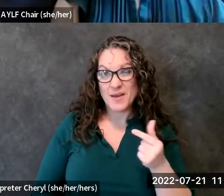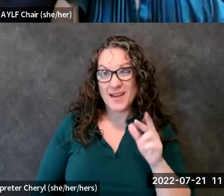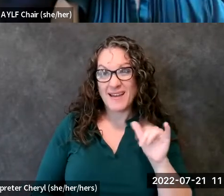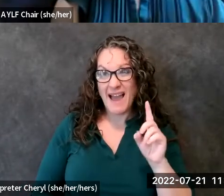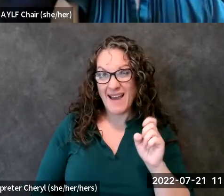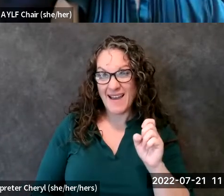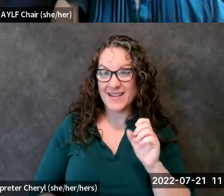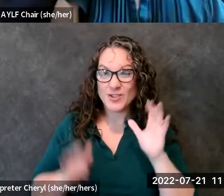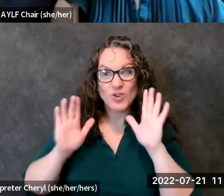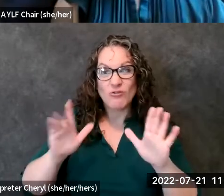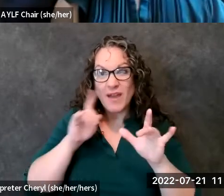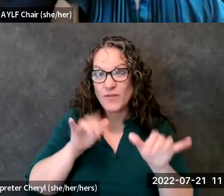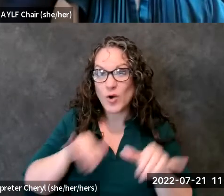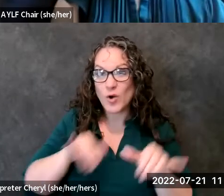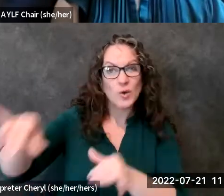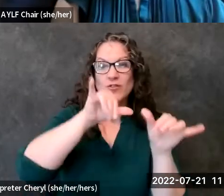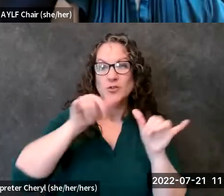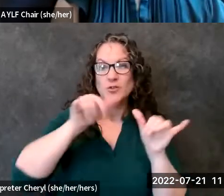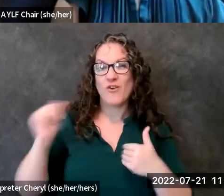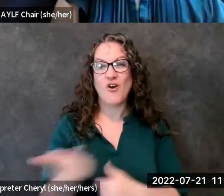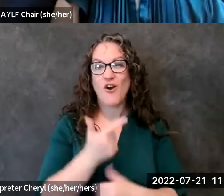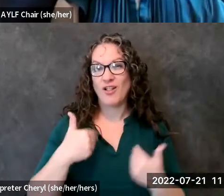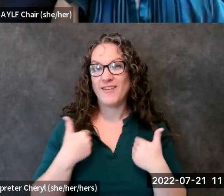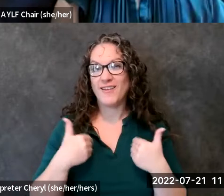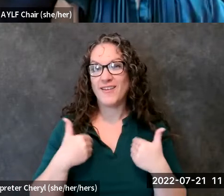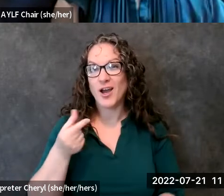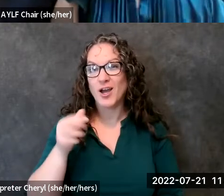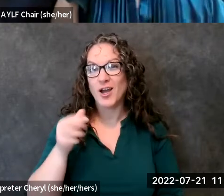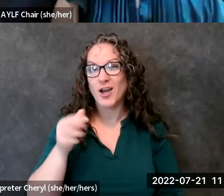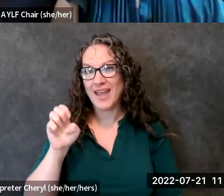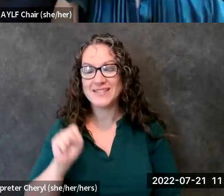all grade levels for the younger grades that's great um we've got another question what worries